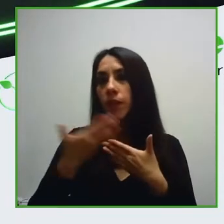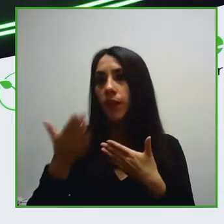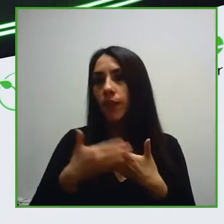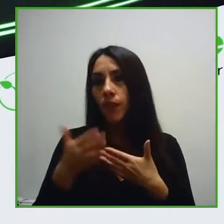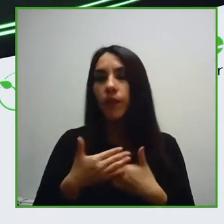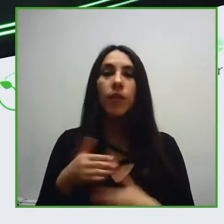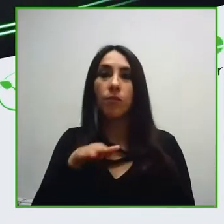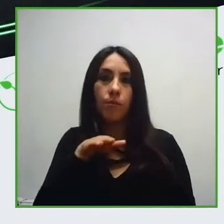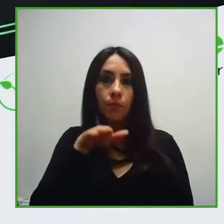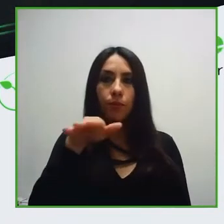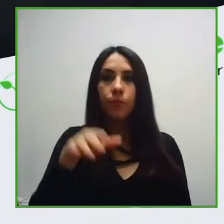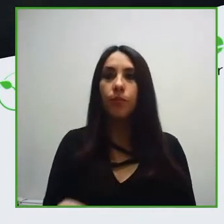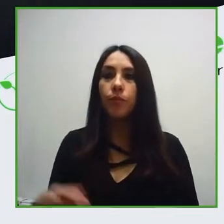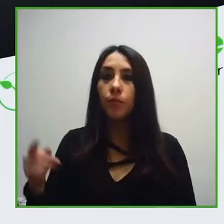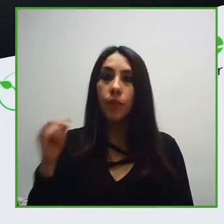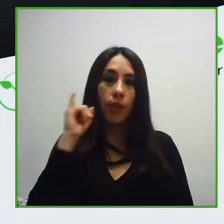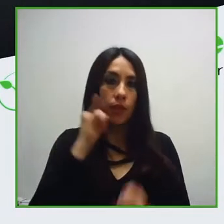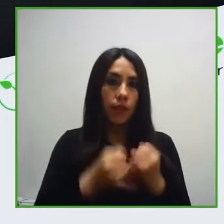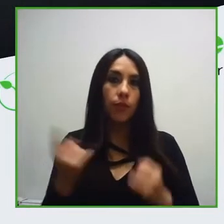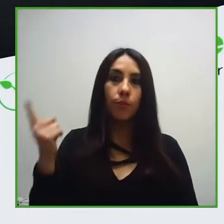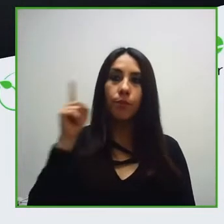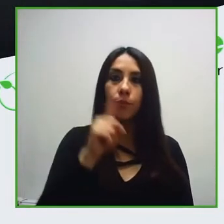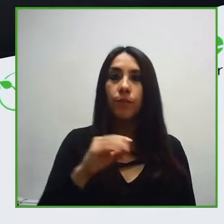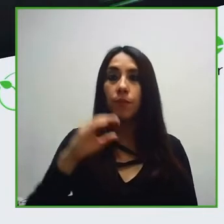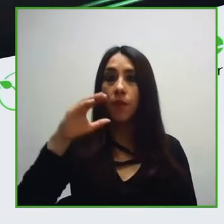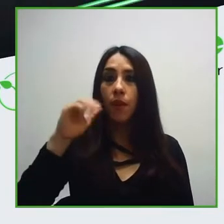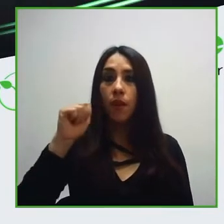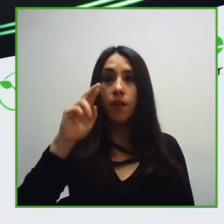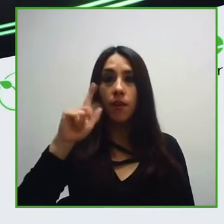And also with us is Carlo Castellano from the Association of People with